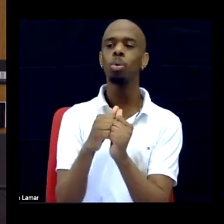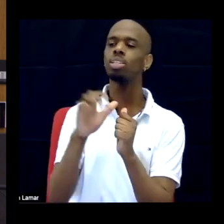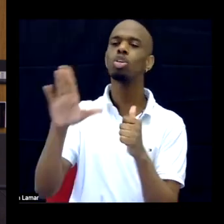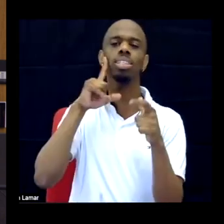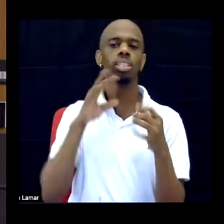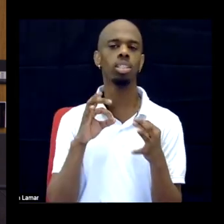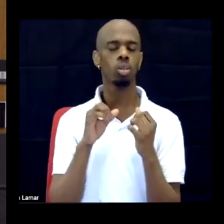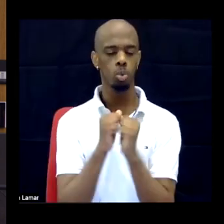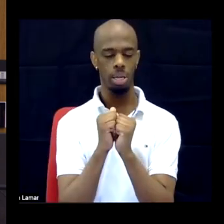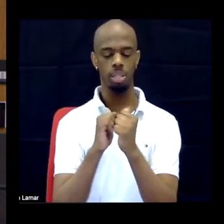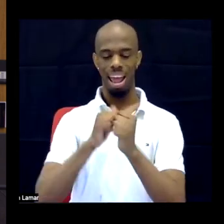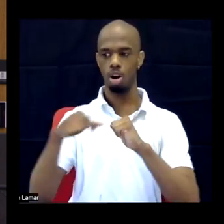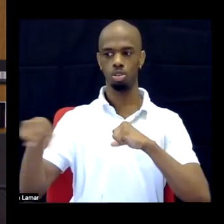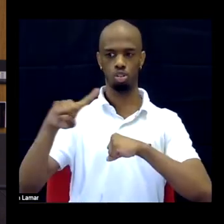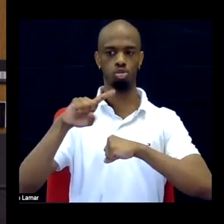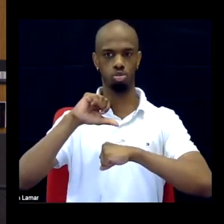book that way.